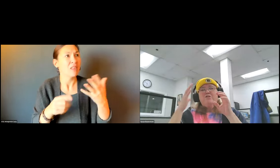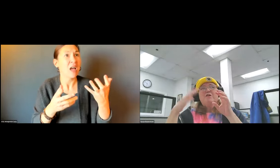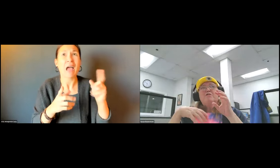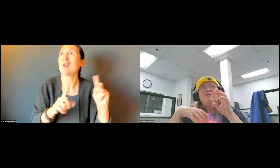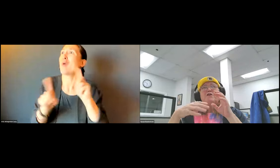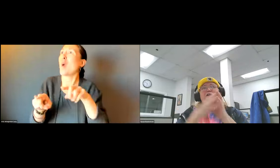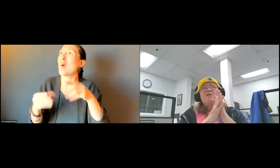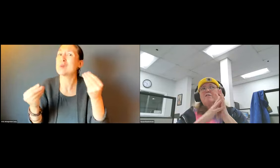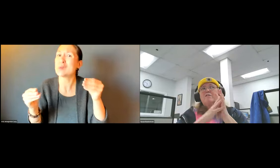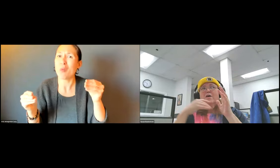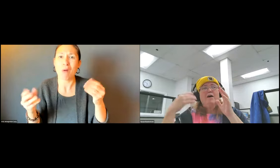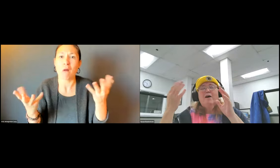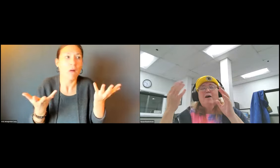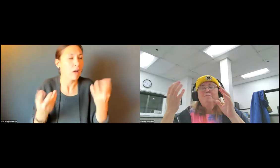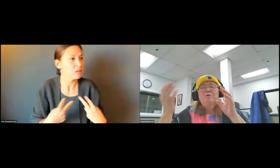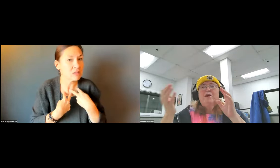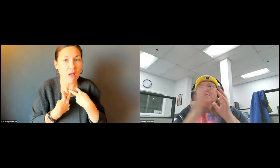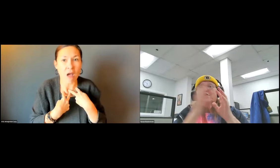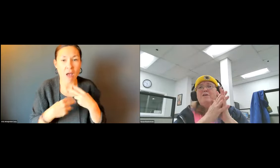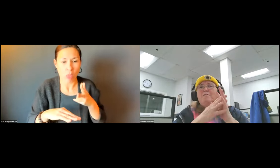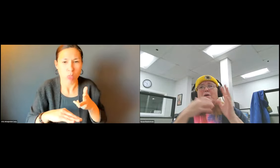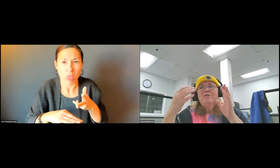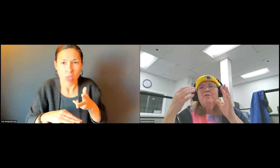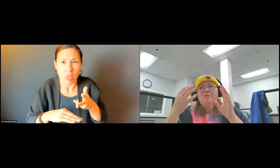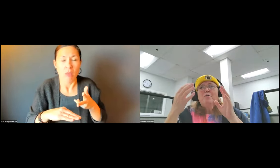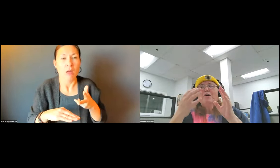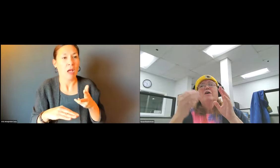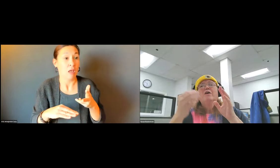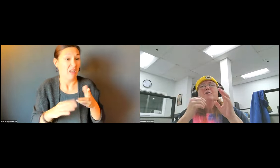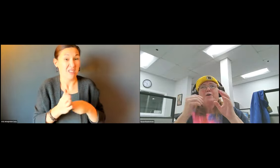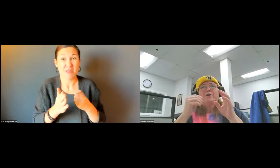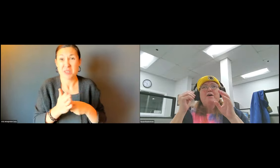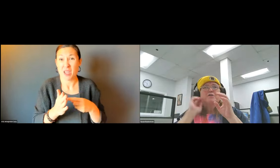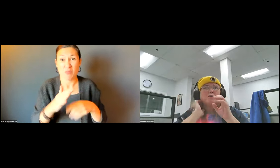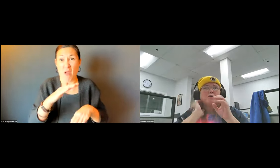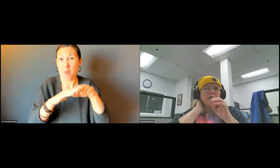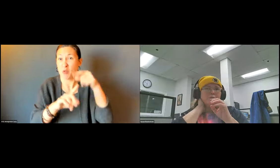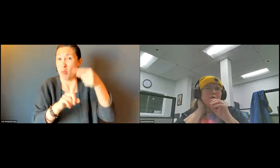STORE. SOME PEOPLE WERE LIKE